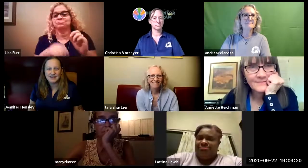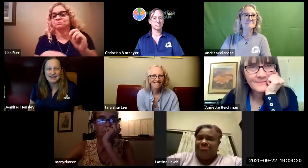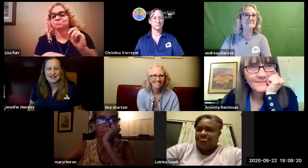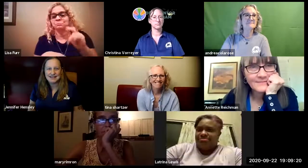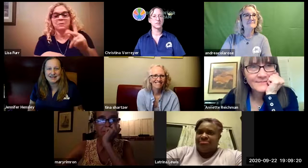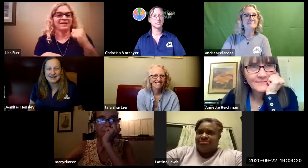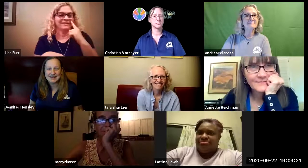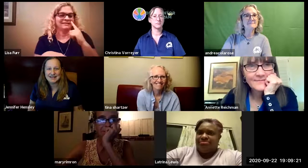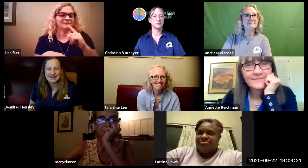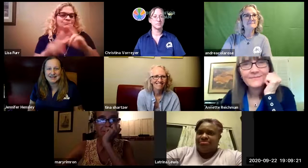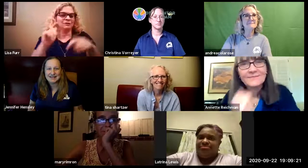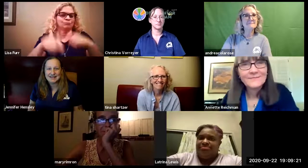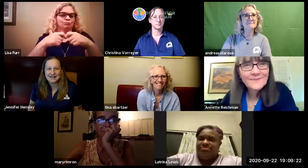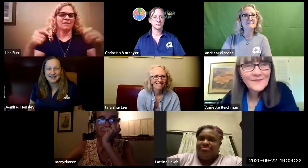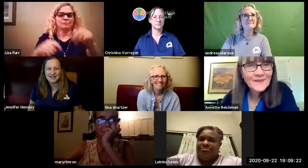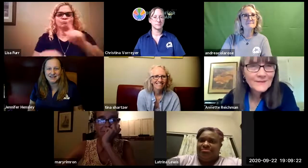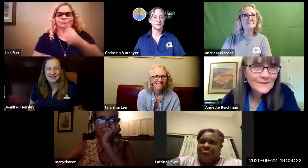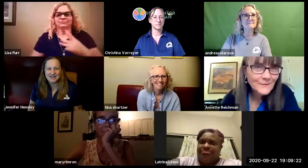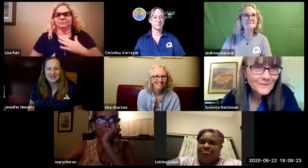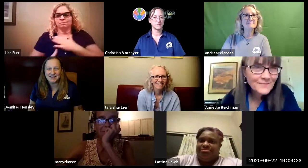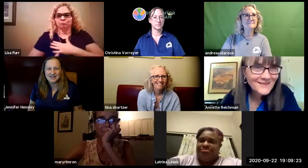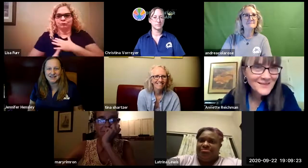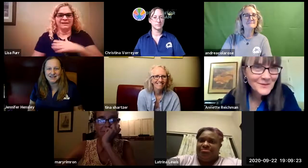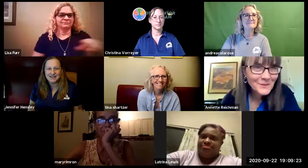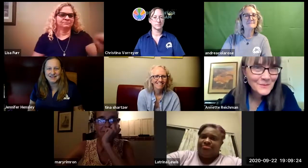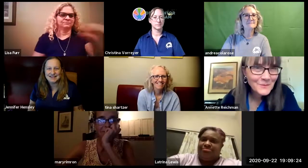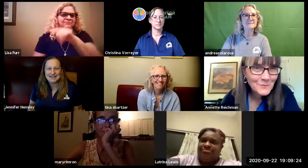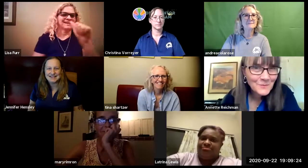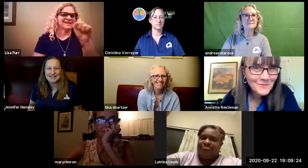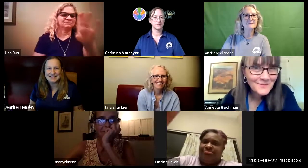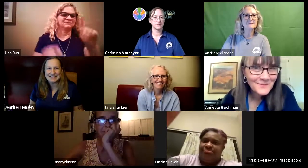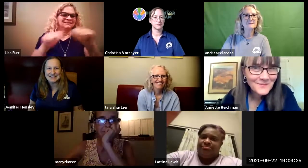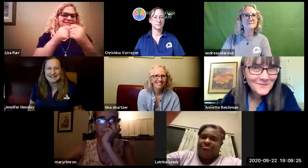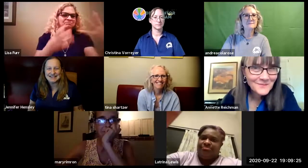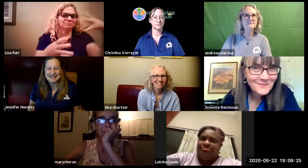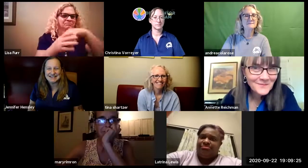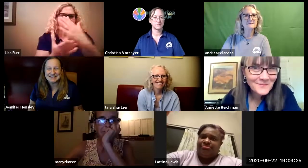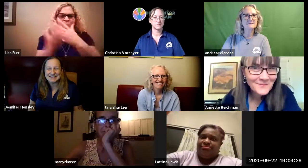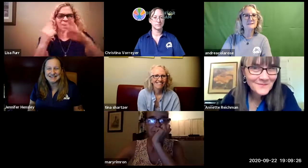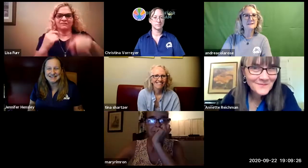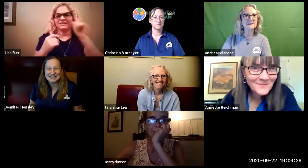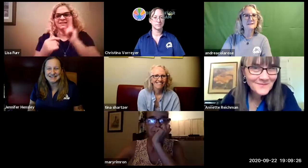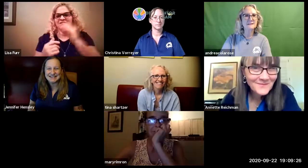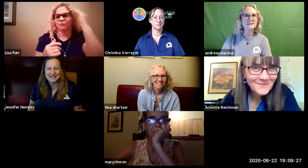seeing none i think we're about ready to wrap up i appreciate the